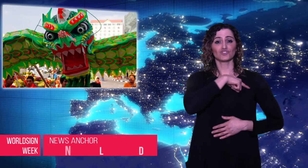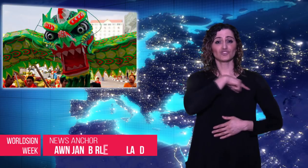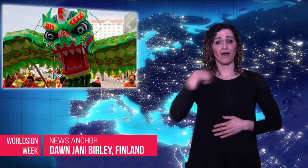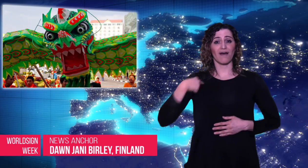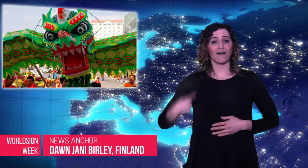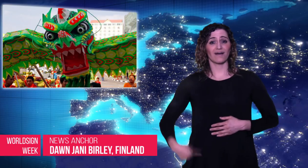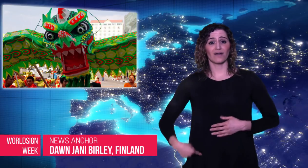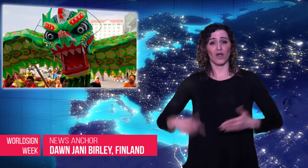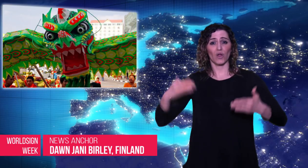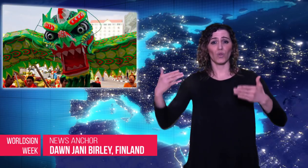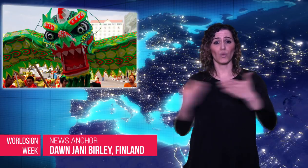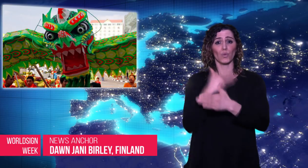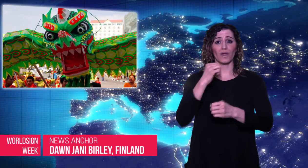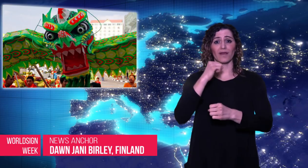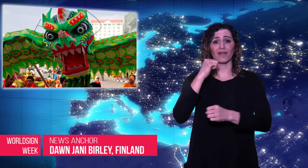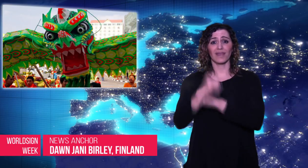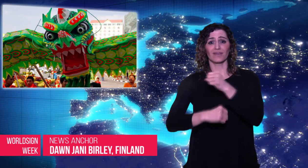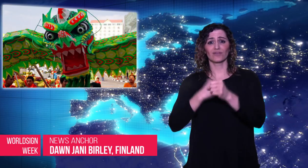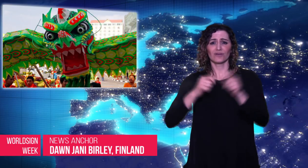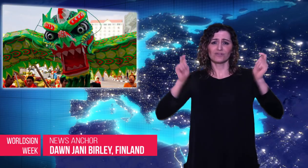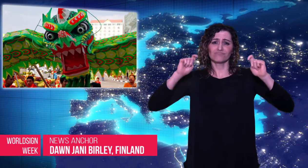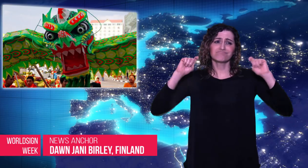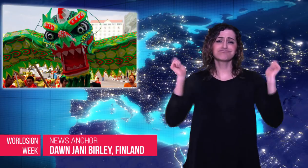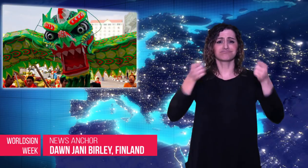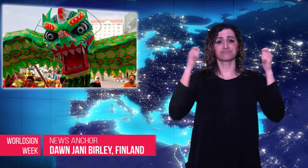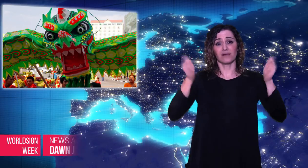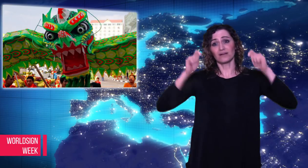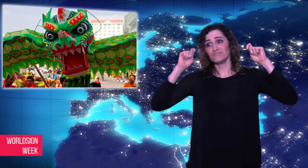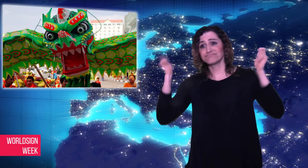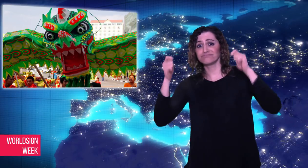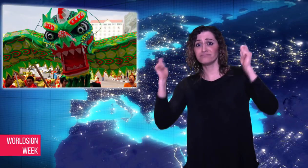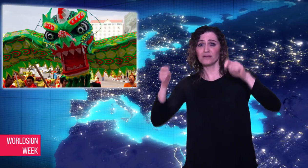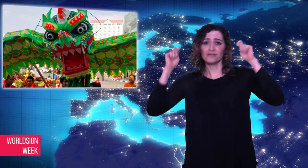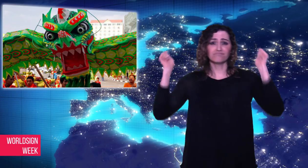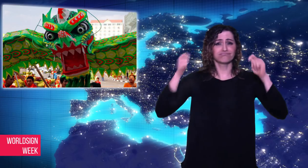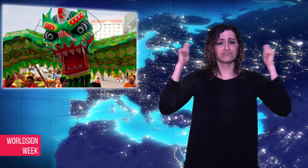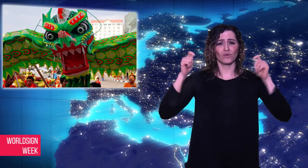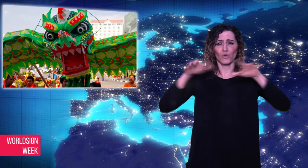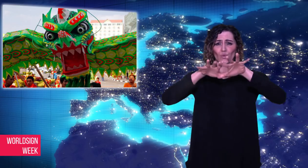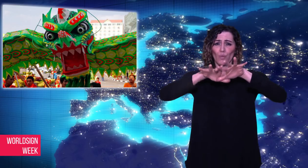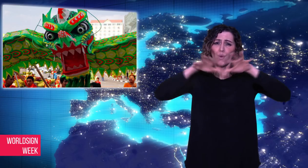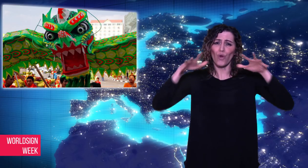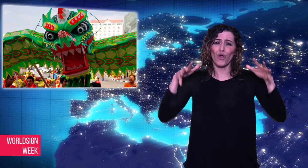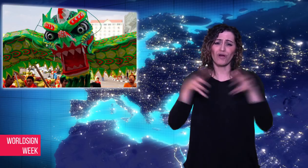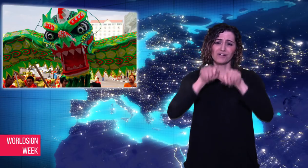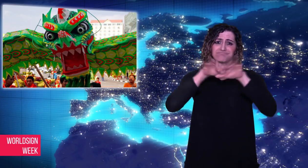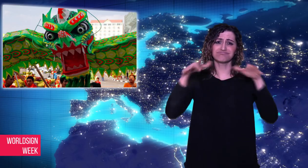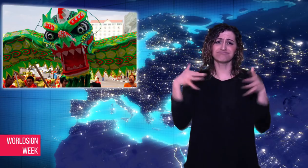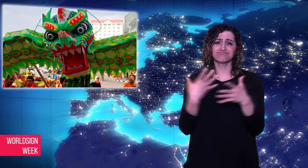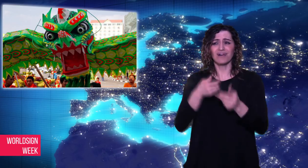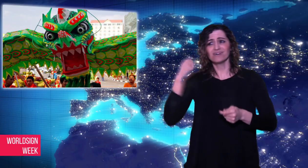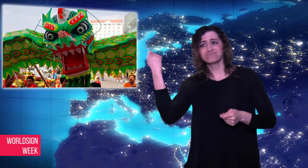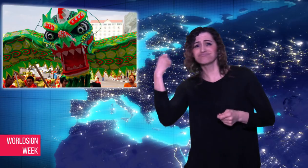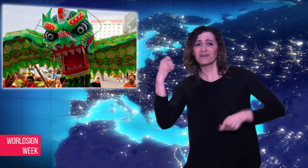Dawn: Chinese New Year celebrations around the world